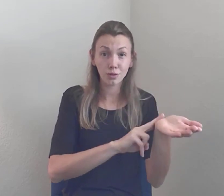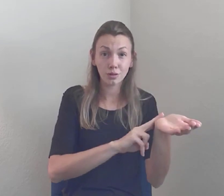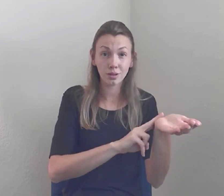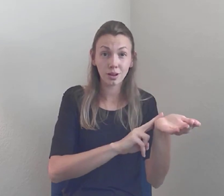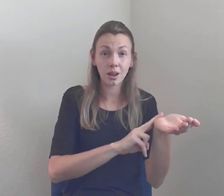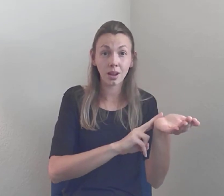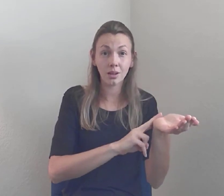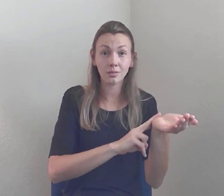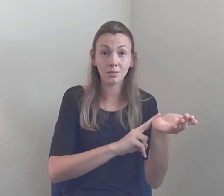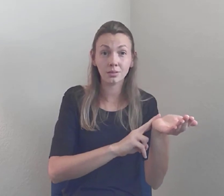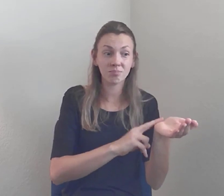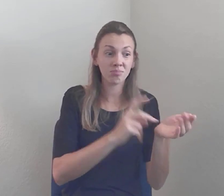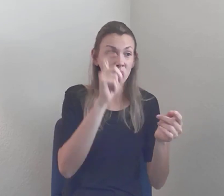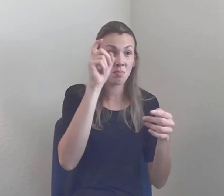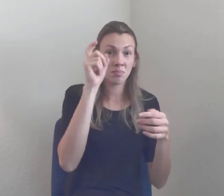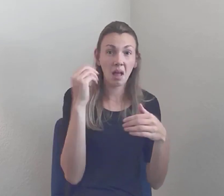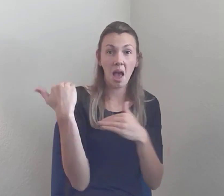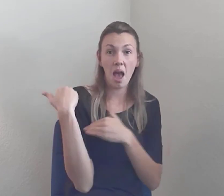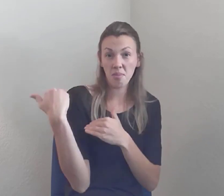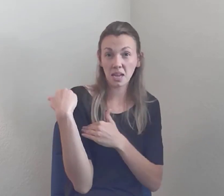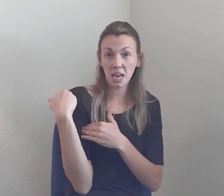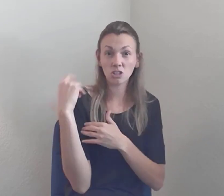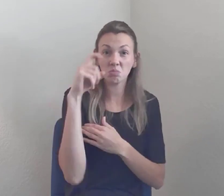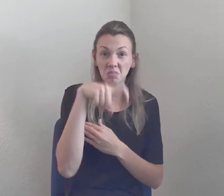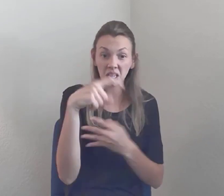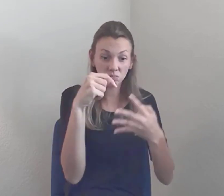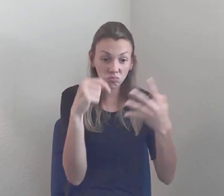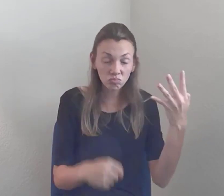including the Americans with Disabilities Act...